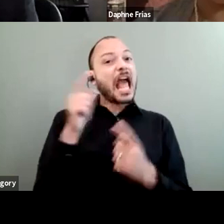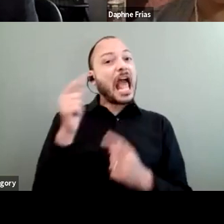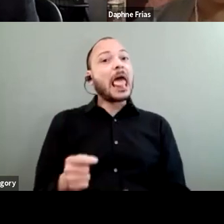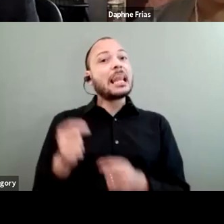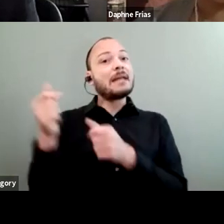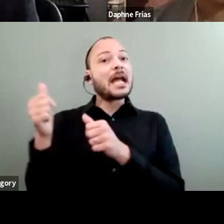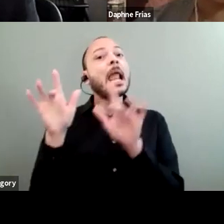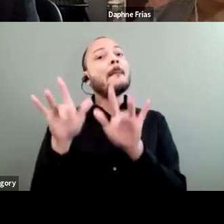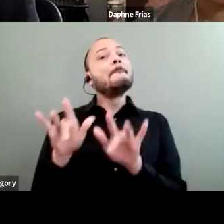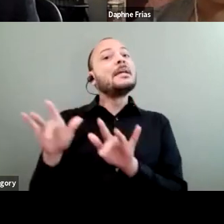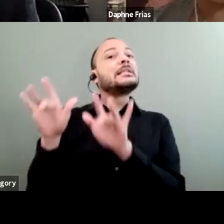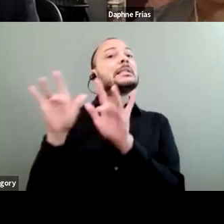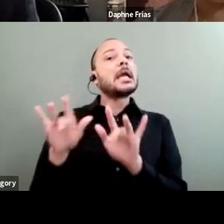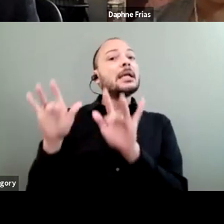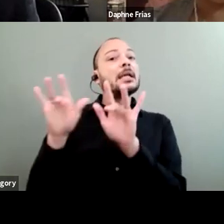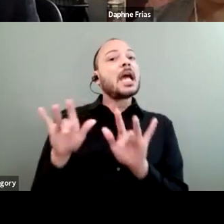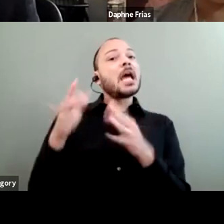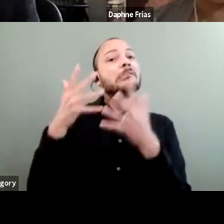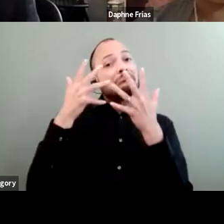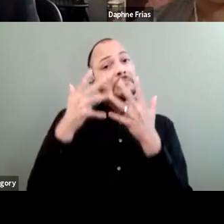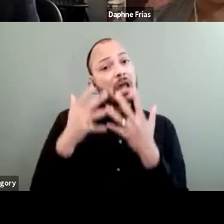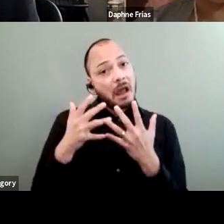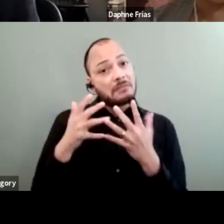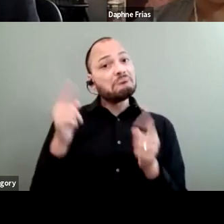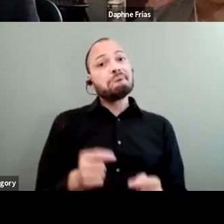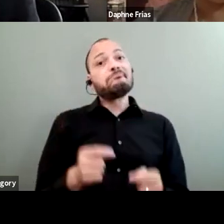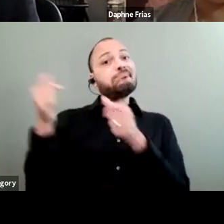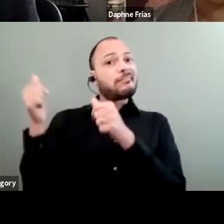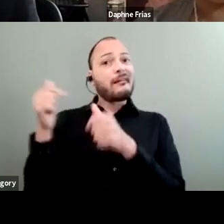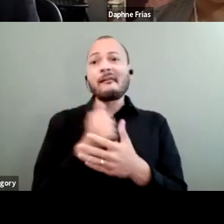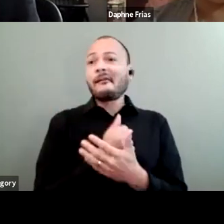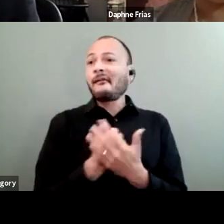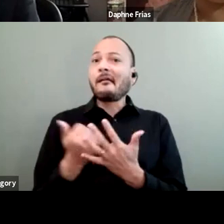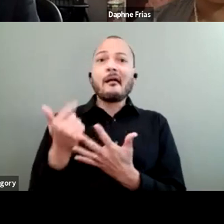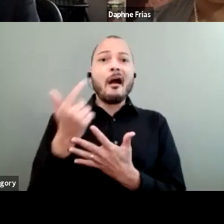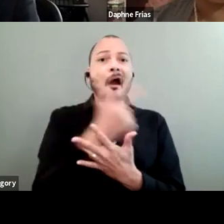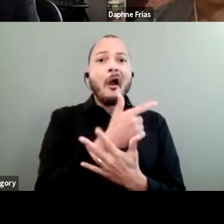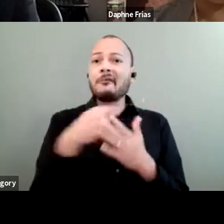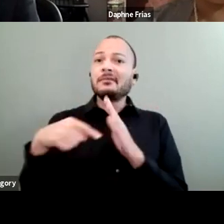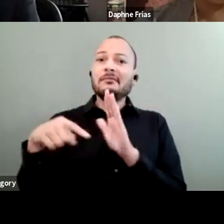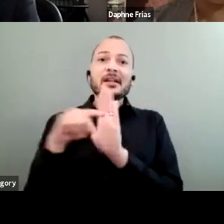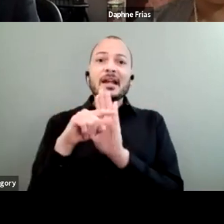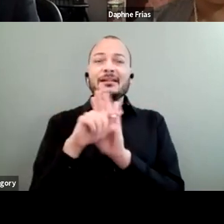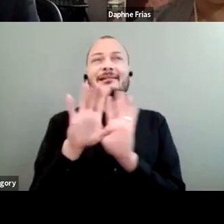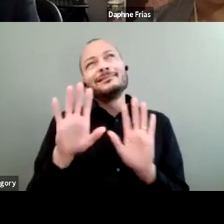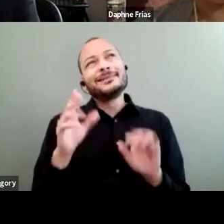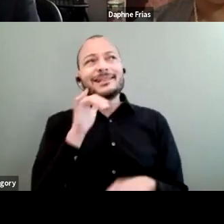eliminate sadness, eliminate all the negative... Well, not negative, because I don't (murmurs).